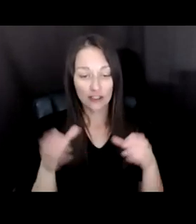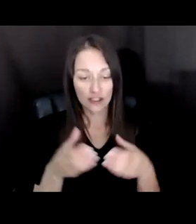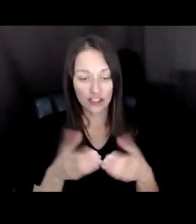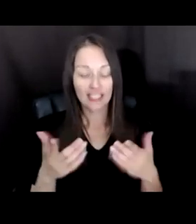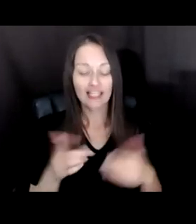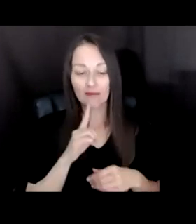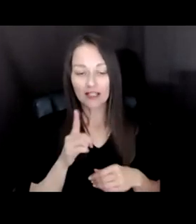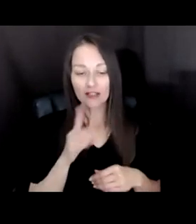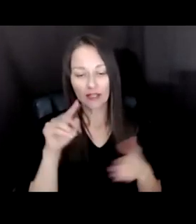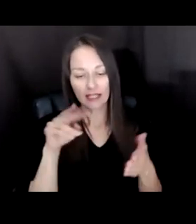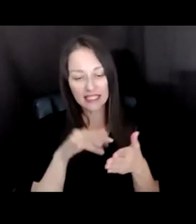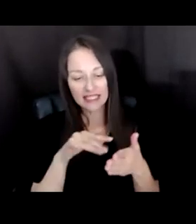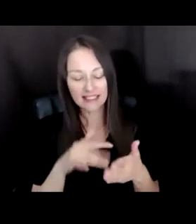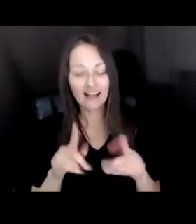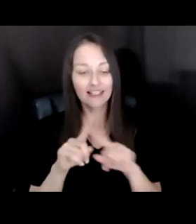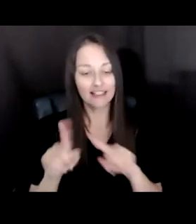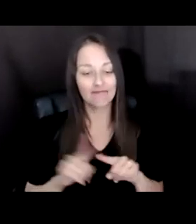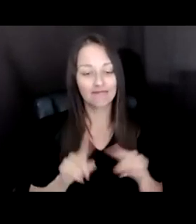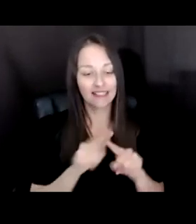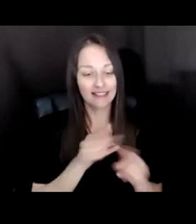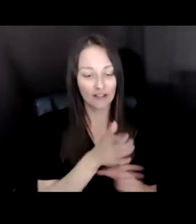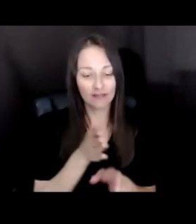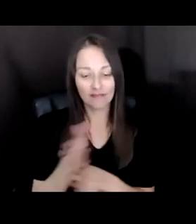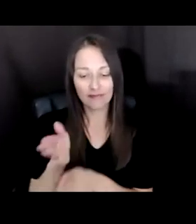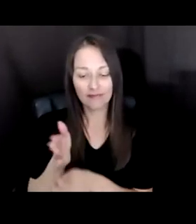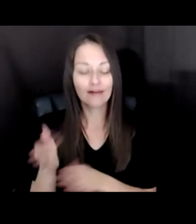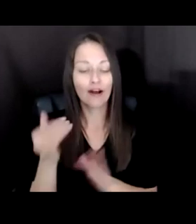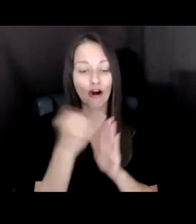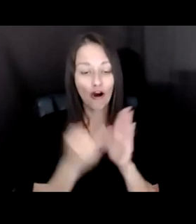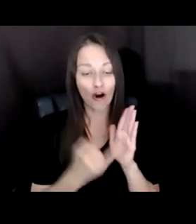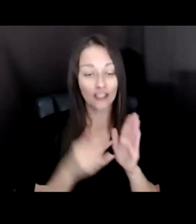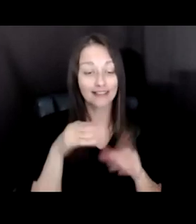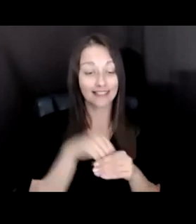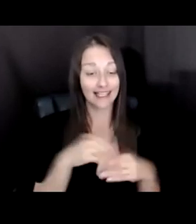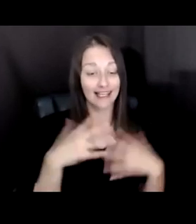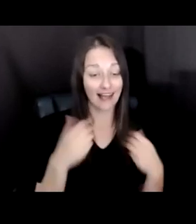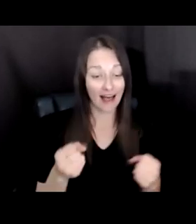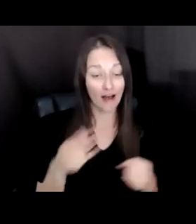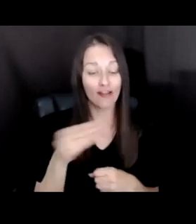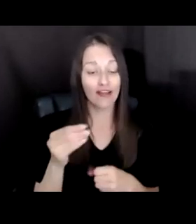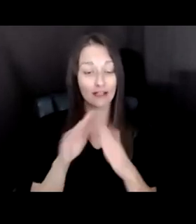ARTS, STUDIES OF THE ARTS AND HEALTH AND COMMUNITY DEVELOPMENT AND IN MANUFACTURING, FOR EXAMPLE.